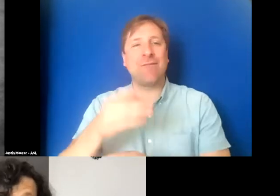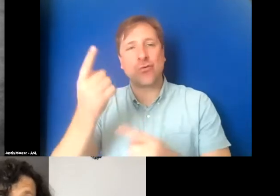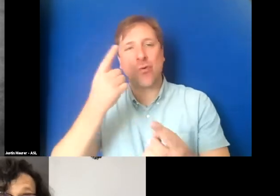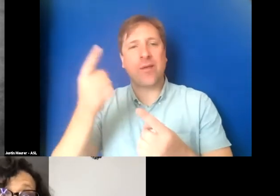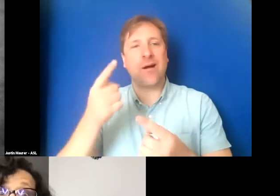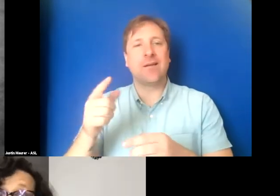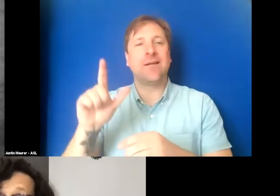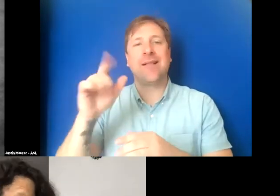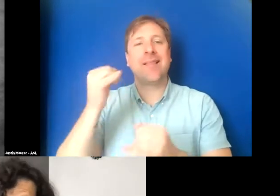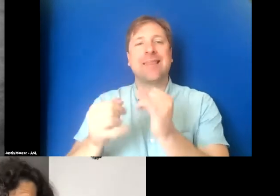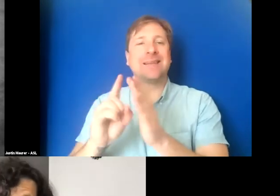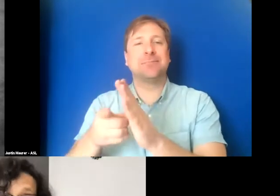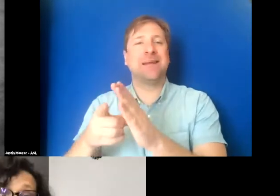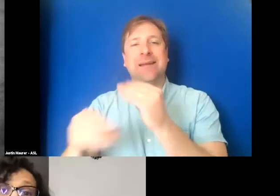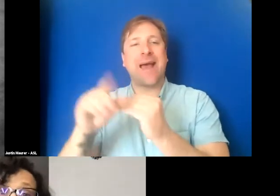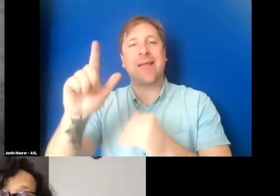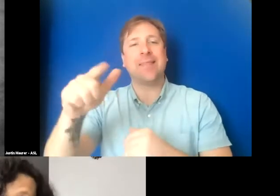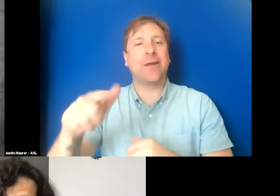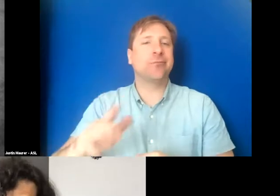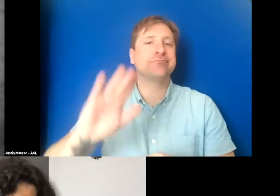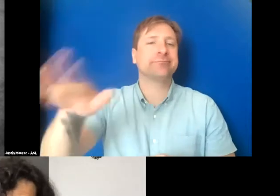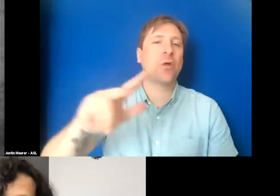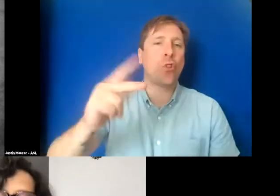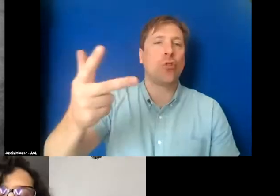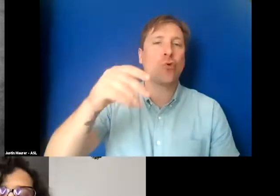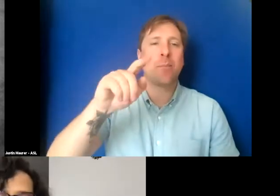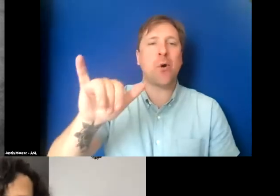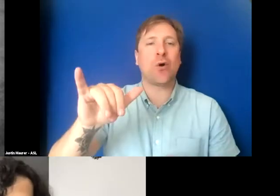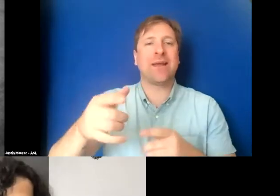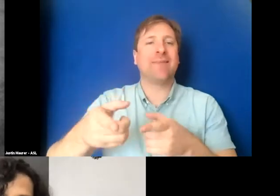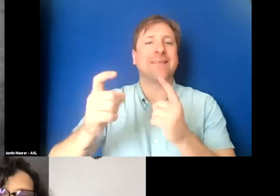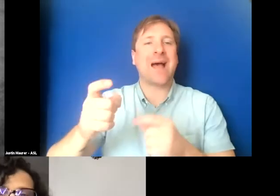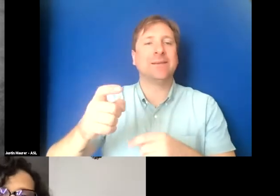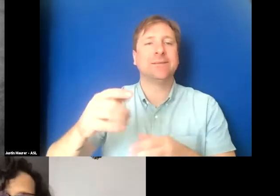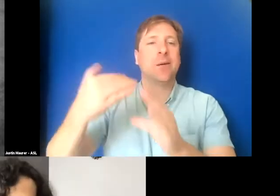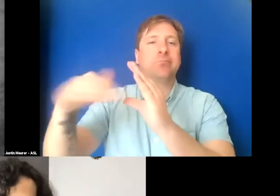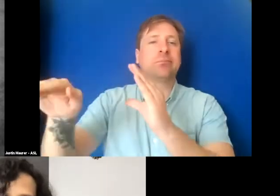that is just handled by some third party rapid turnaround organization.